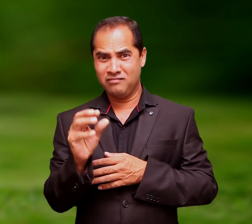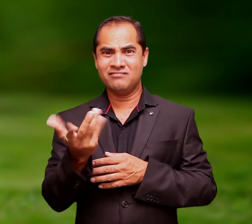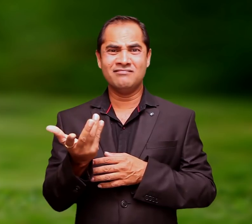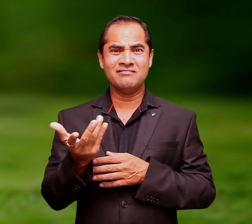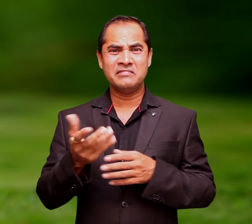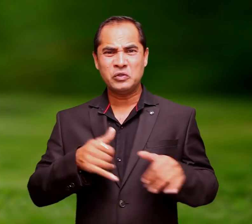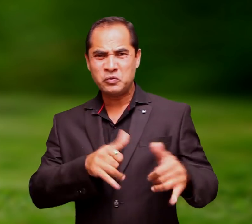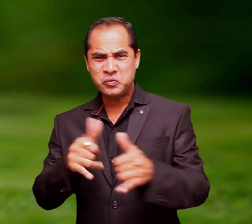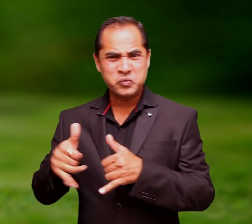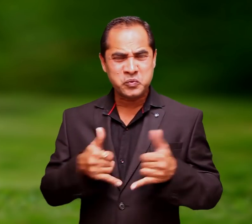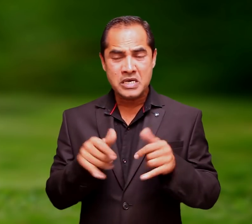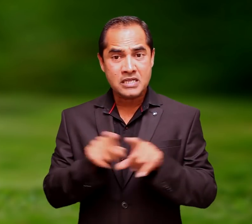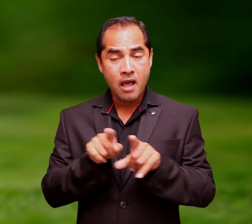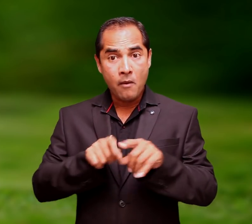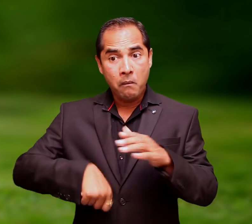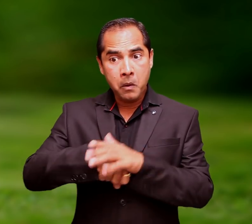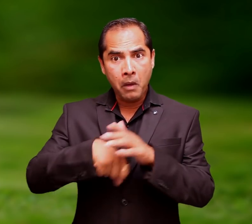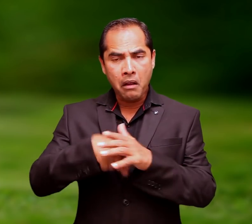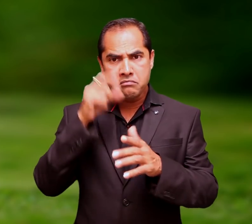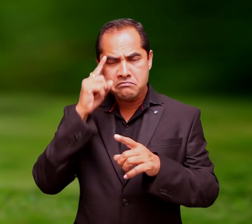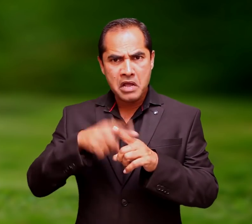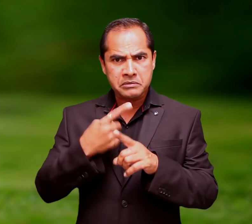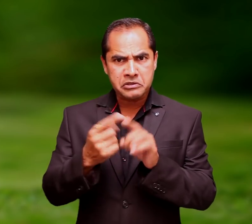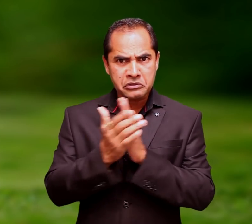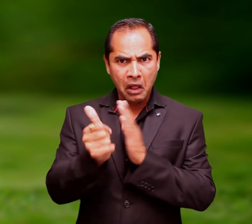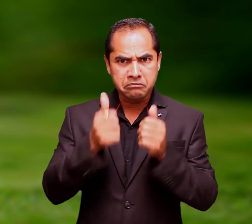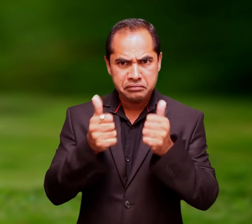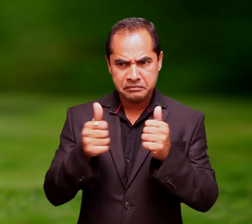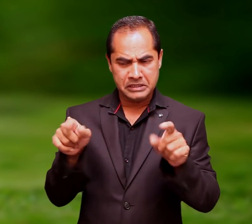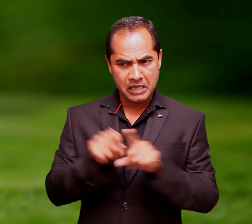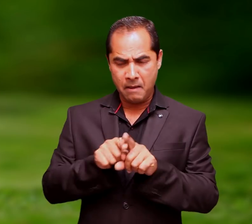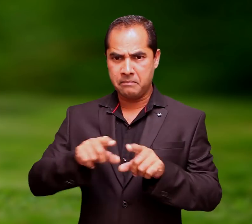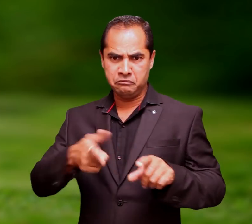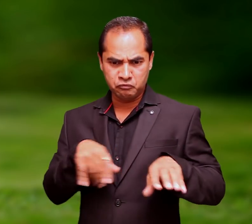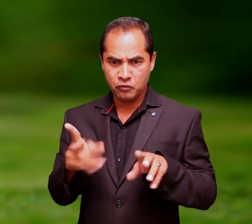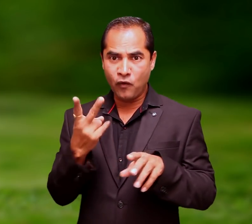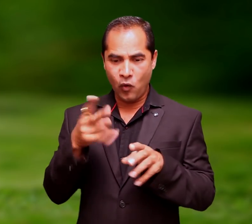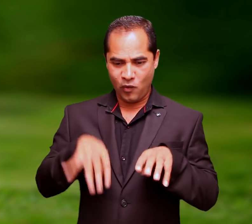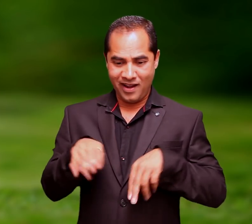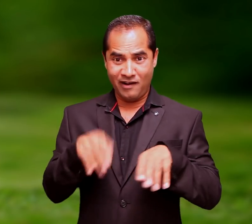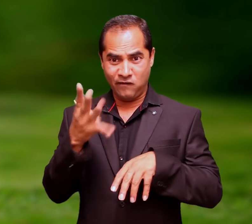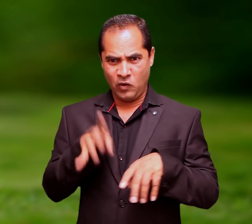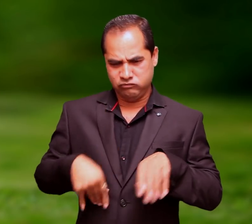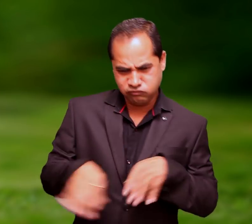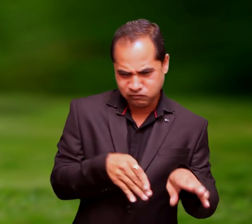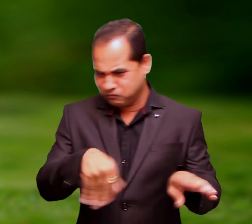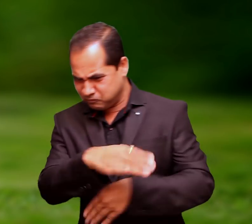round the room like a four-footed soccer player, using all four feet to dribble